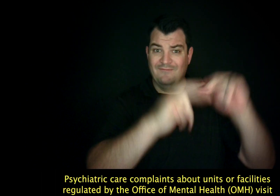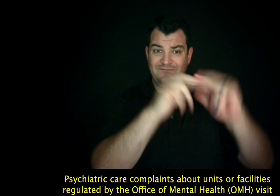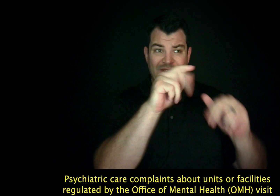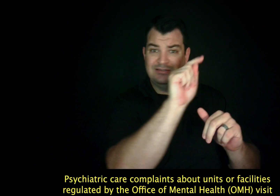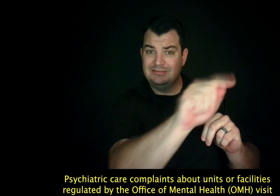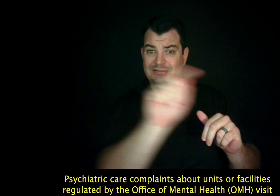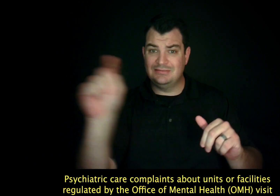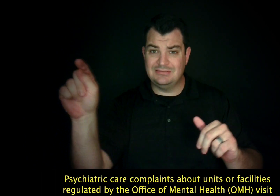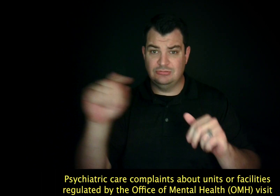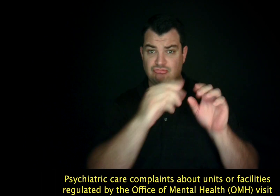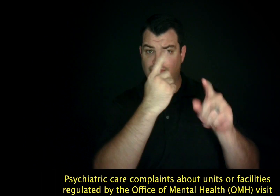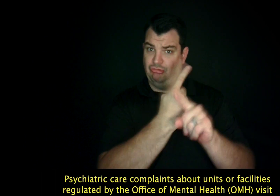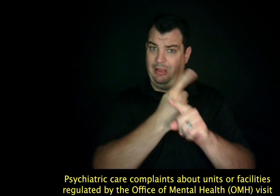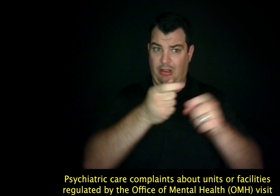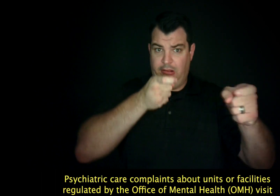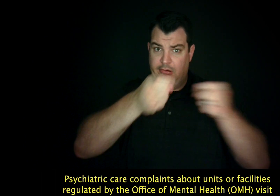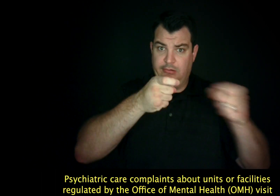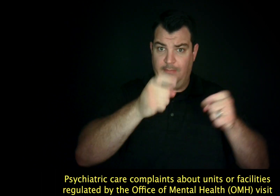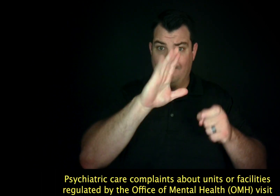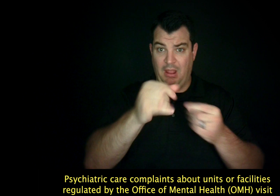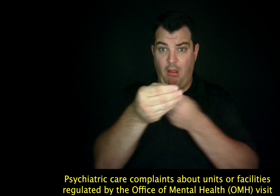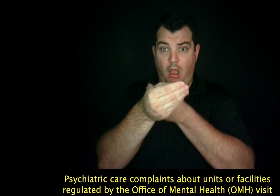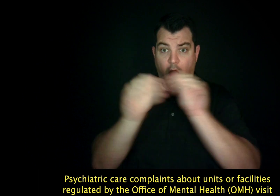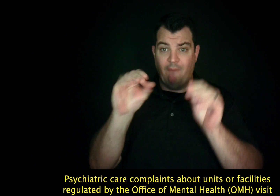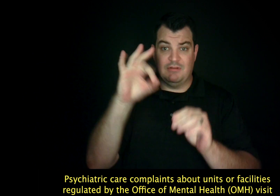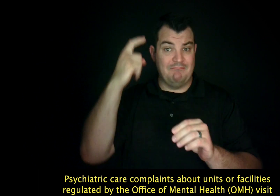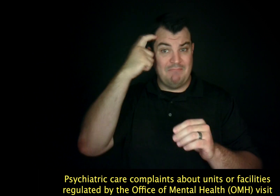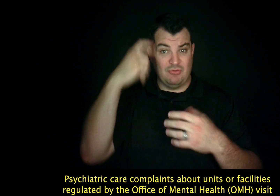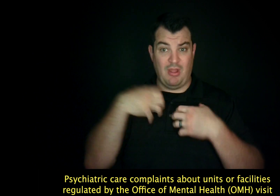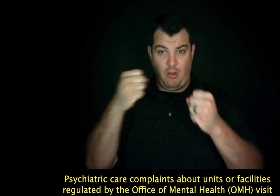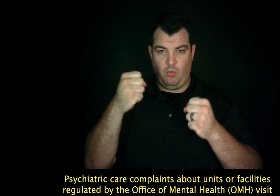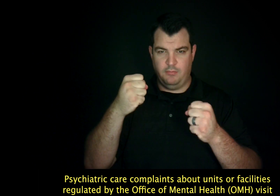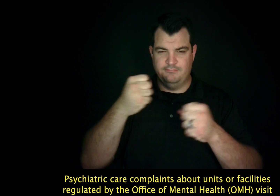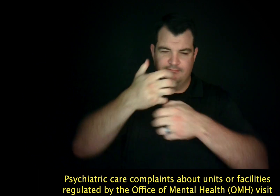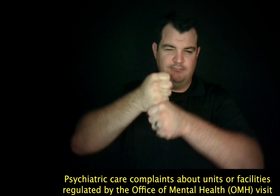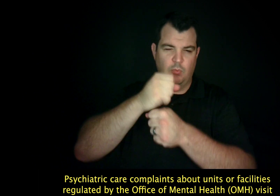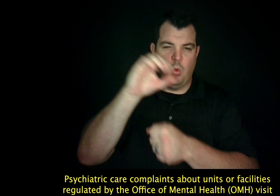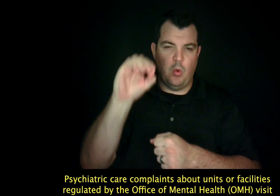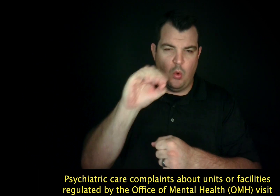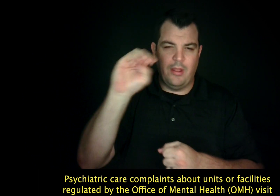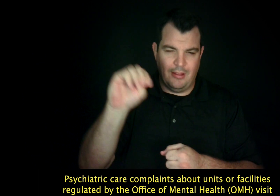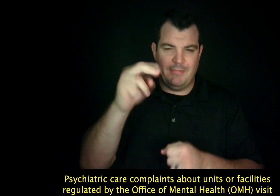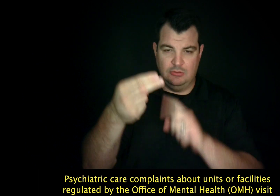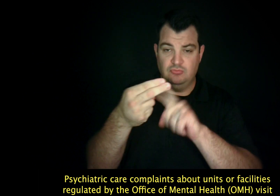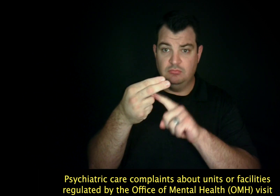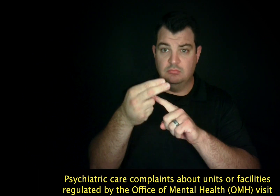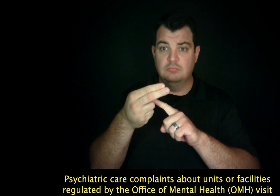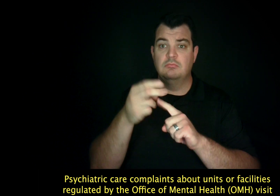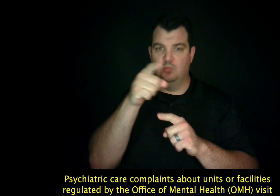Psychiatric care complaints about units or facilities regulated by the Office of Mental Health (OMH) visit